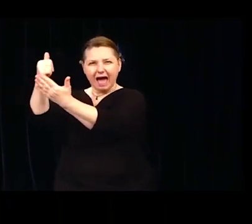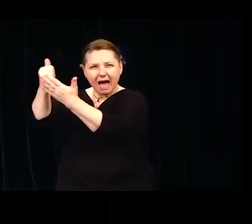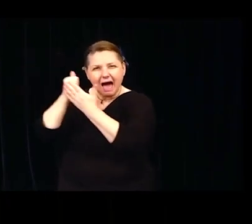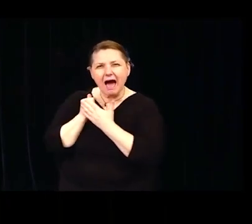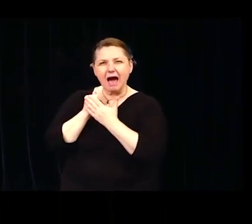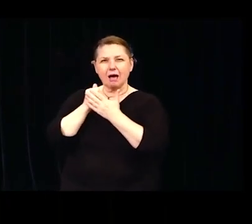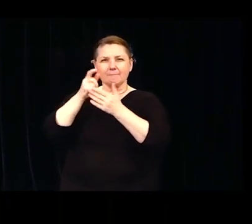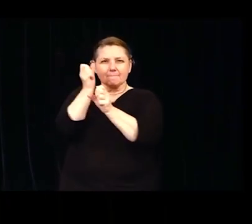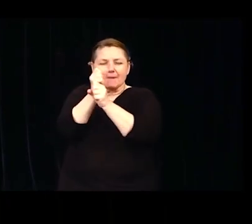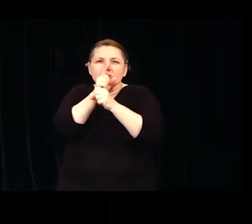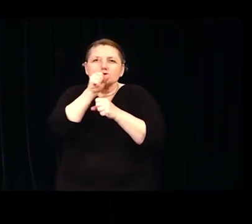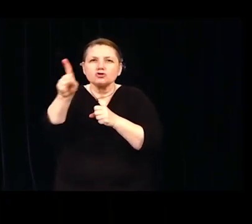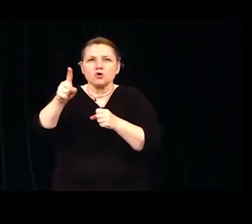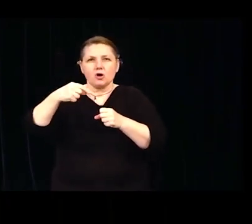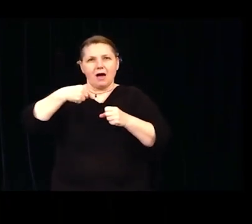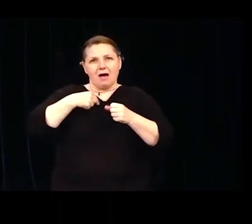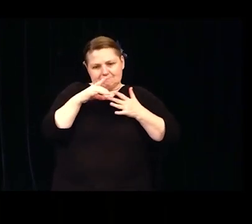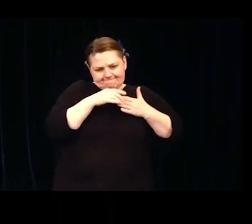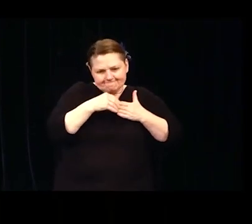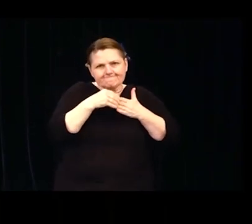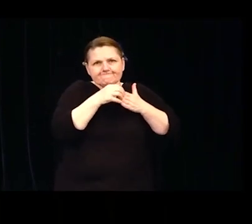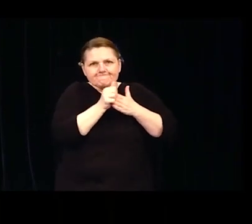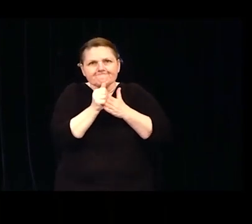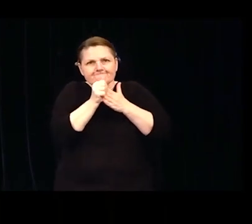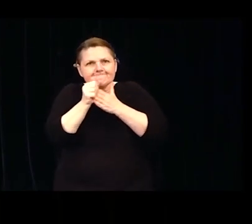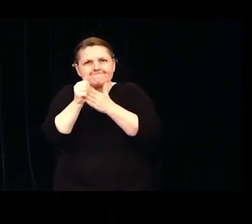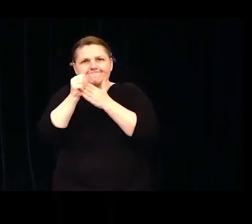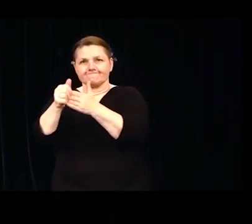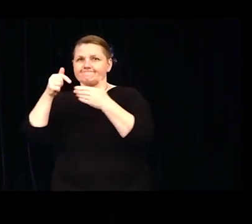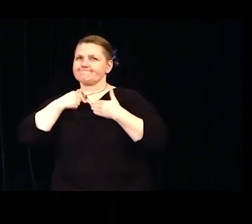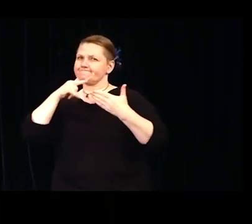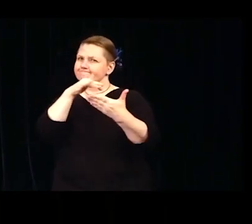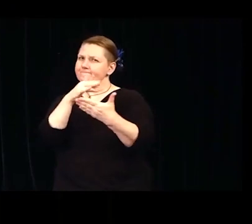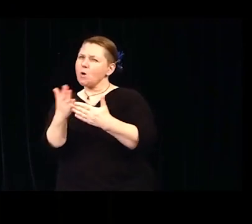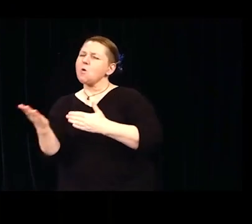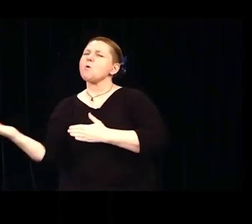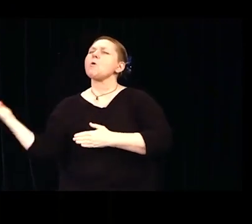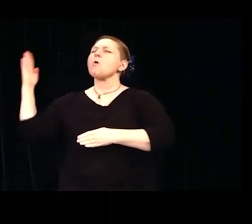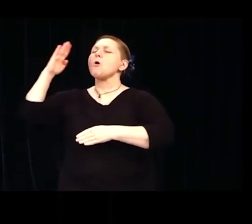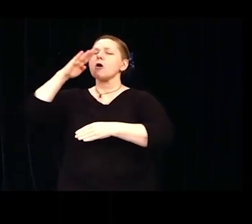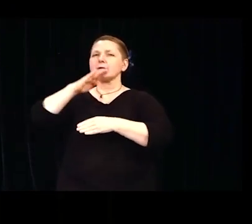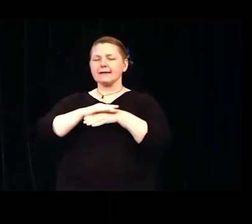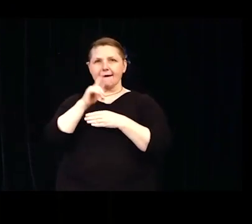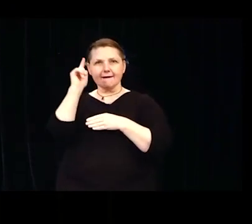I would study all day, eventually taking learning communities and honor courses.